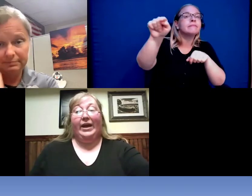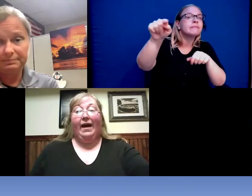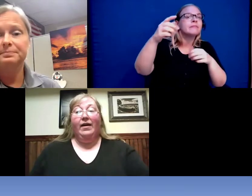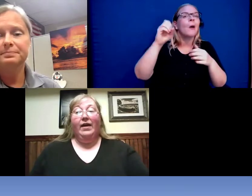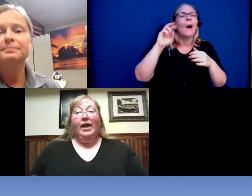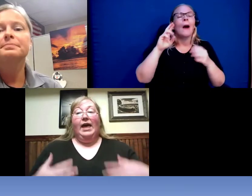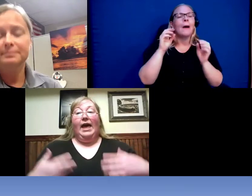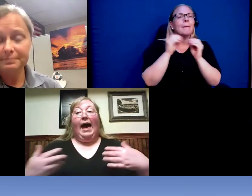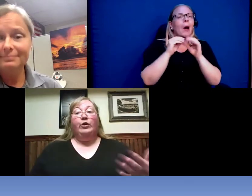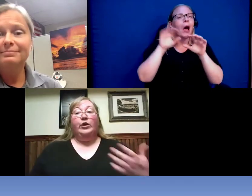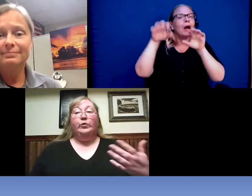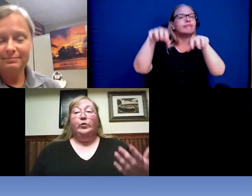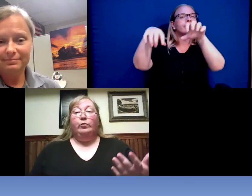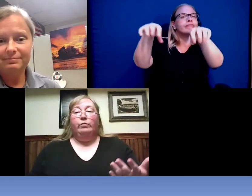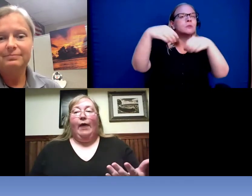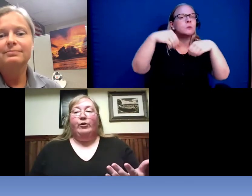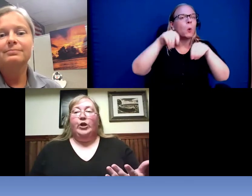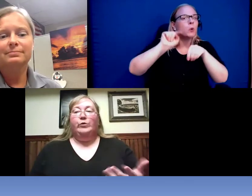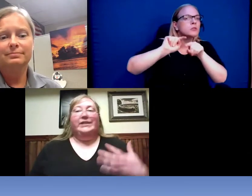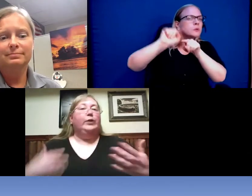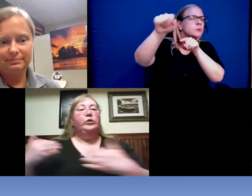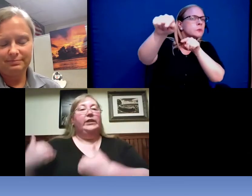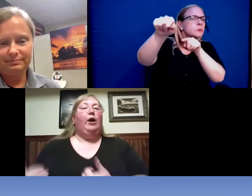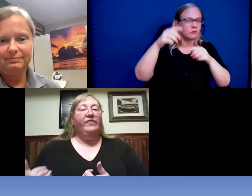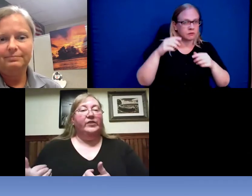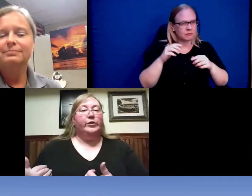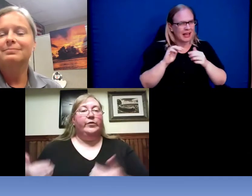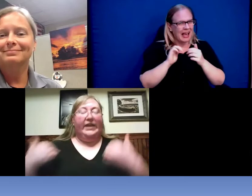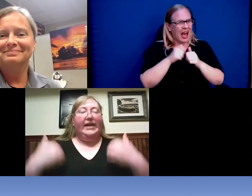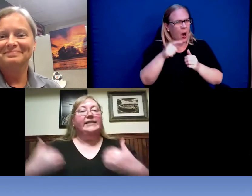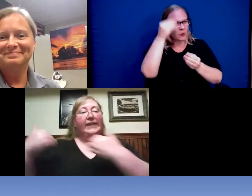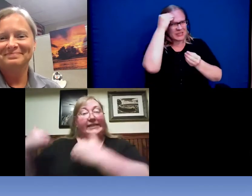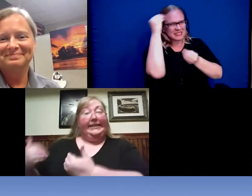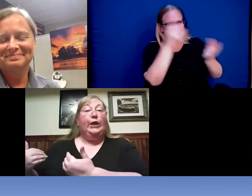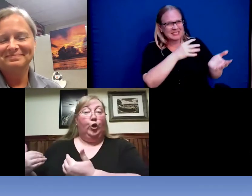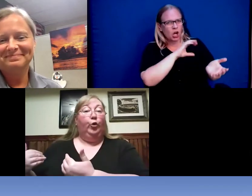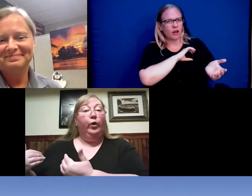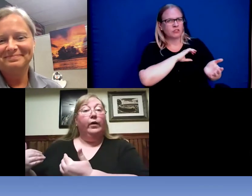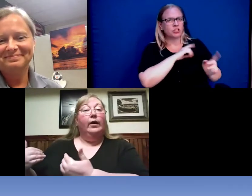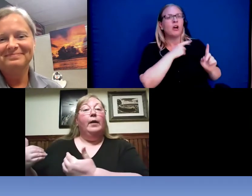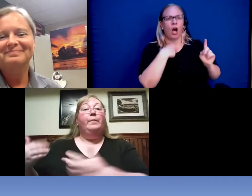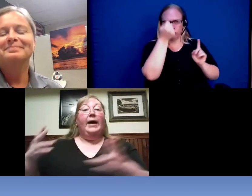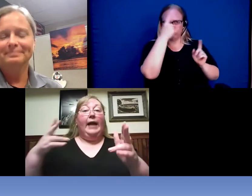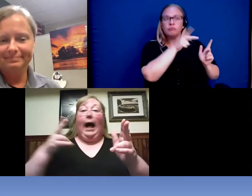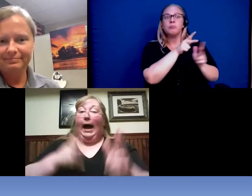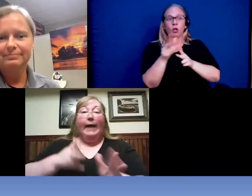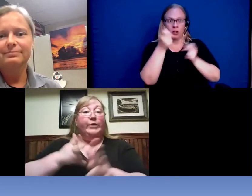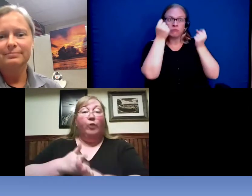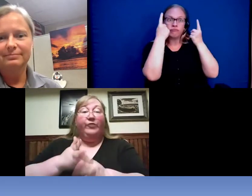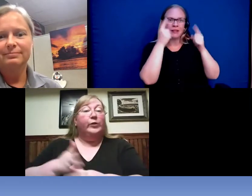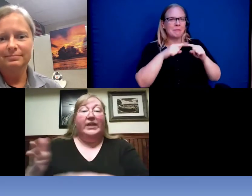. How do you -- how do you signal to the officer that yes I see you , but I don't feel safe